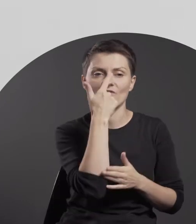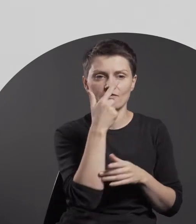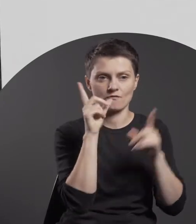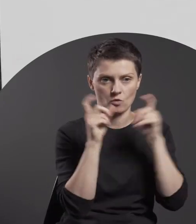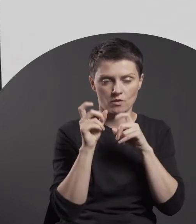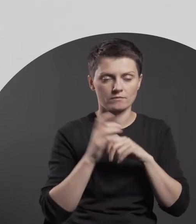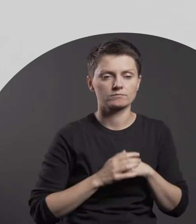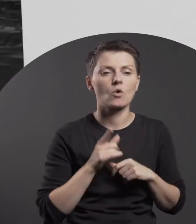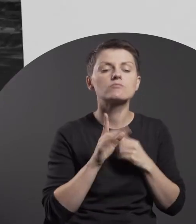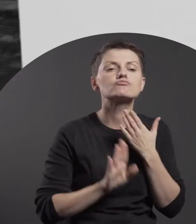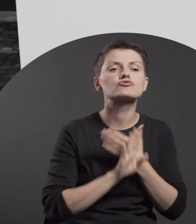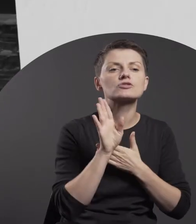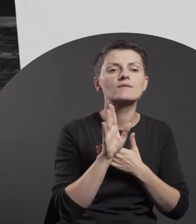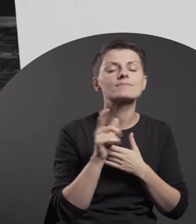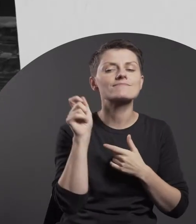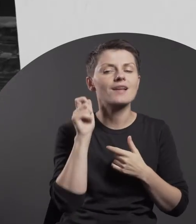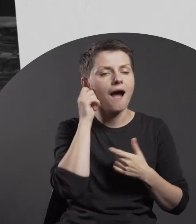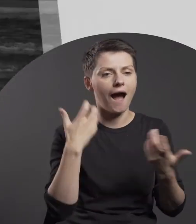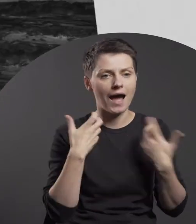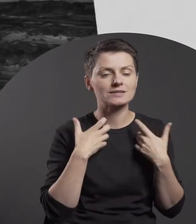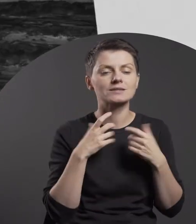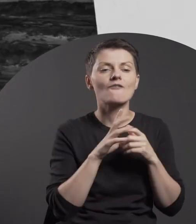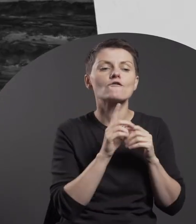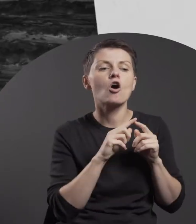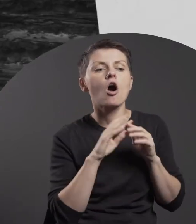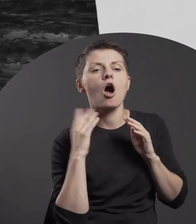each featuring the artist in close proximity to nature.